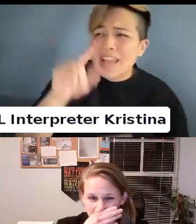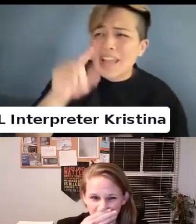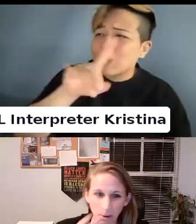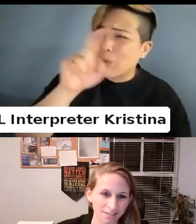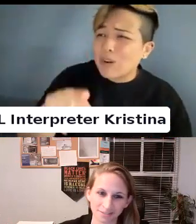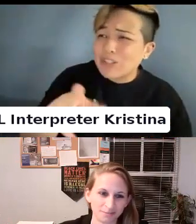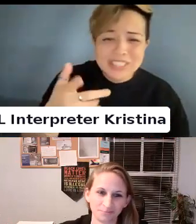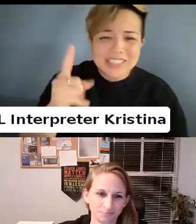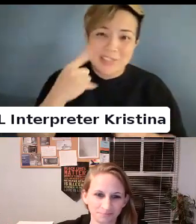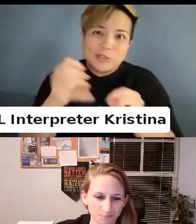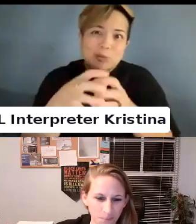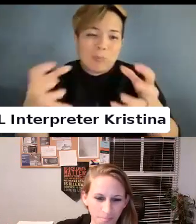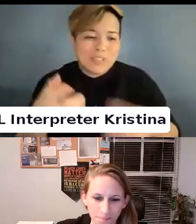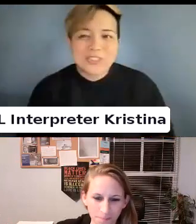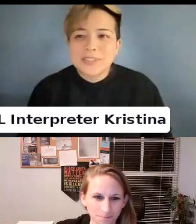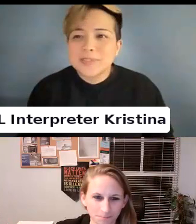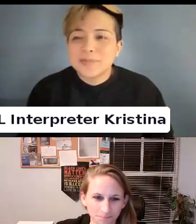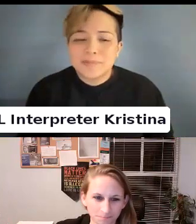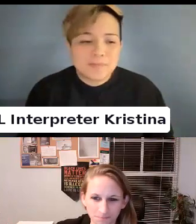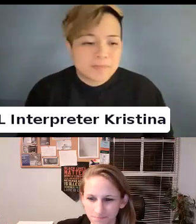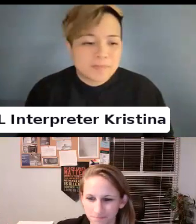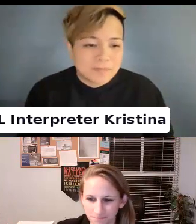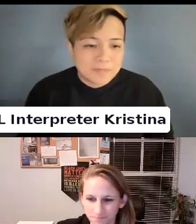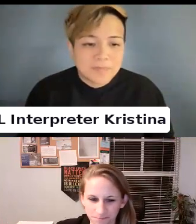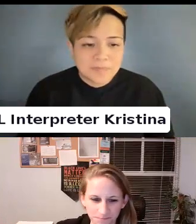There is just so much.